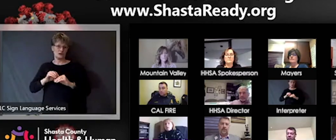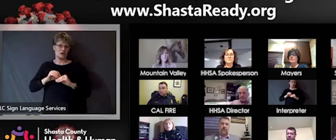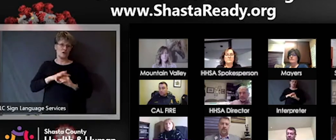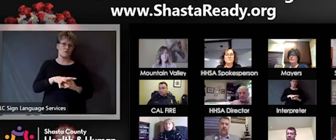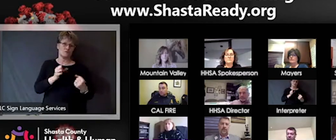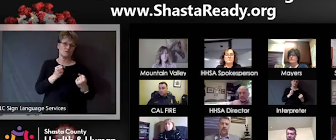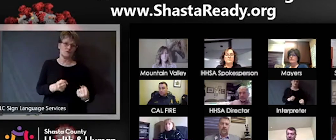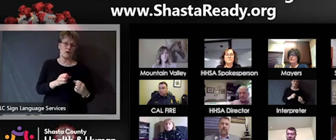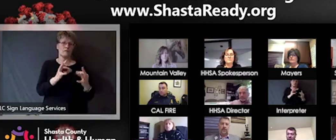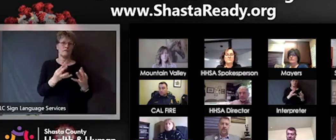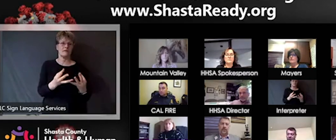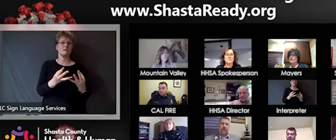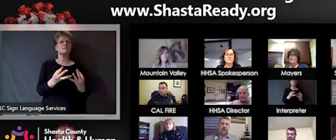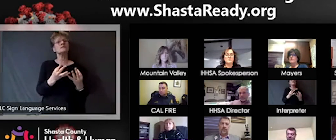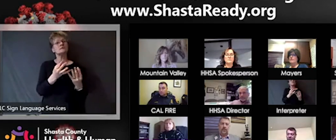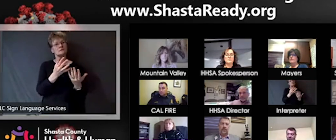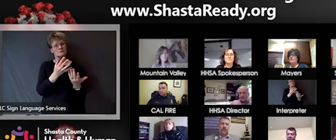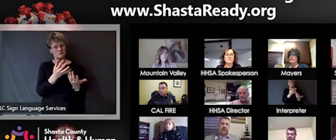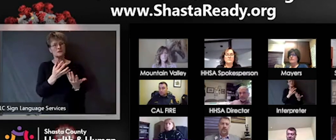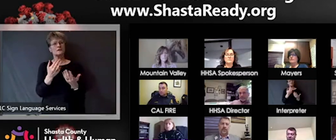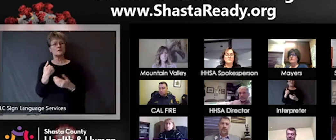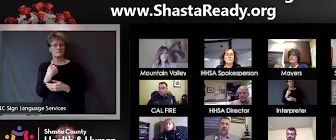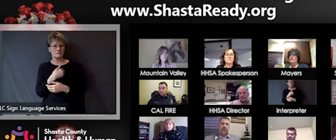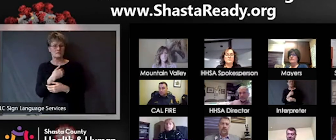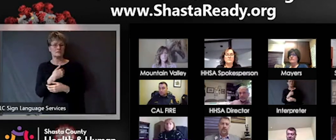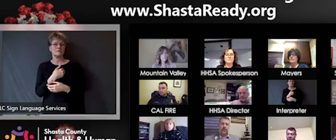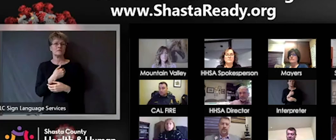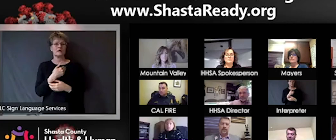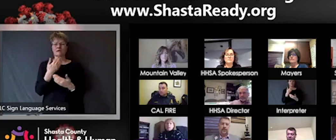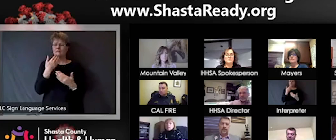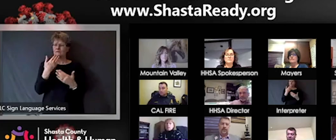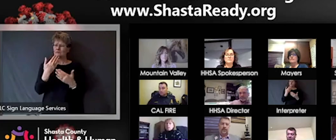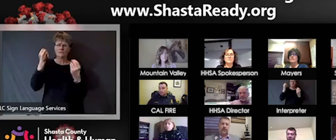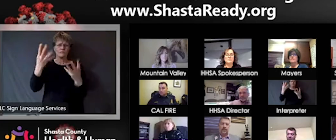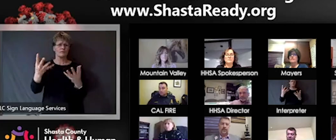well it has some really good information some worksheets and then I think finally